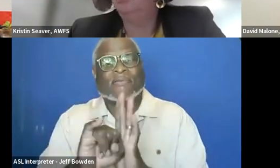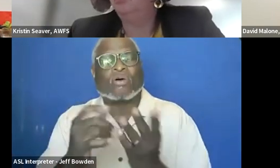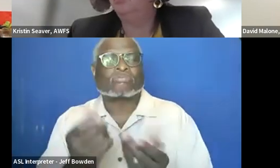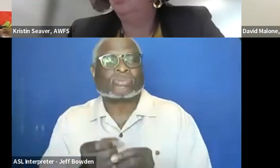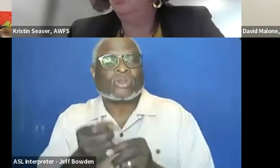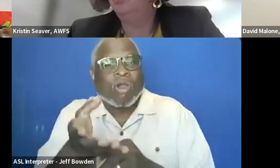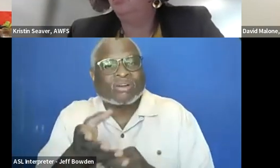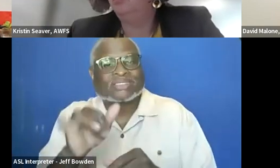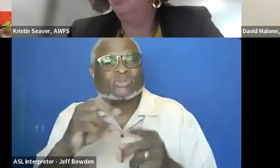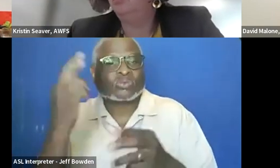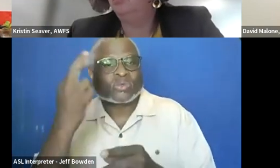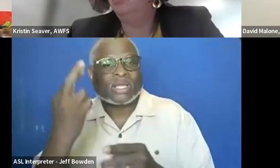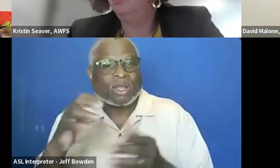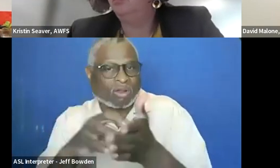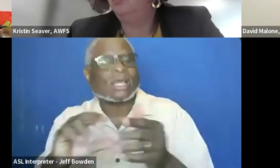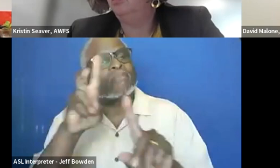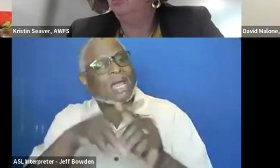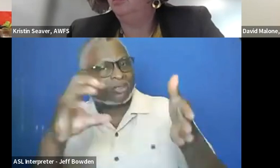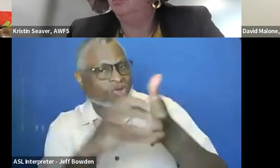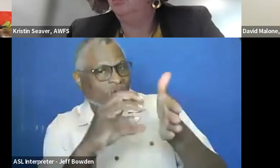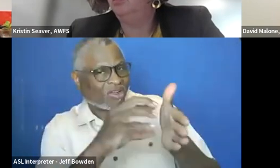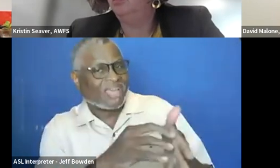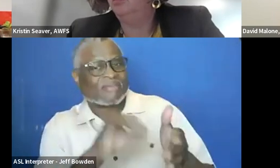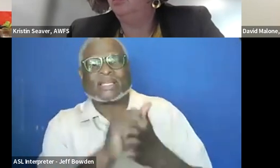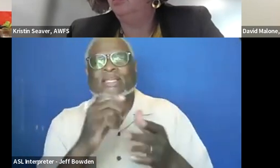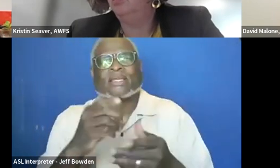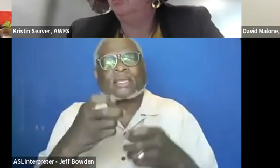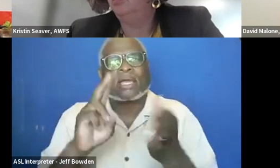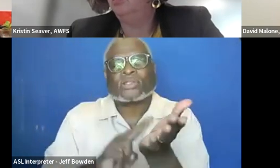and reviews solicitations in contracts for like any errors or omissions.